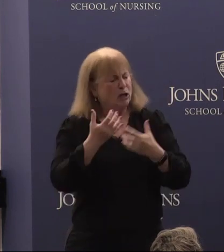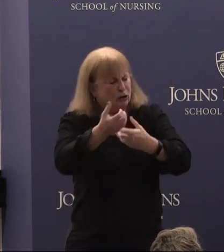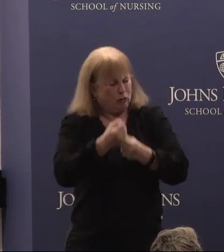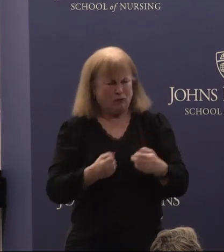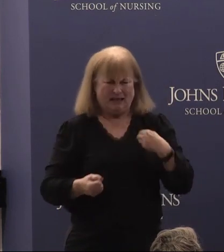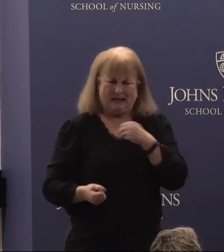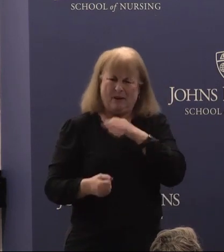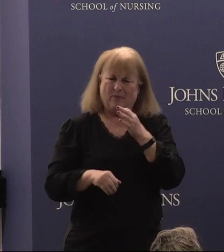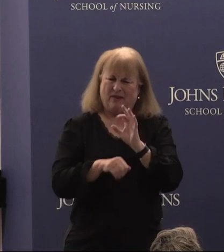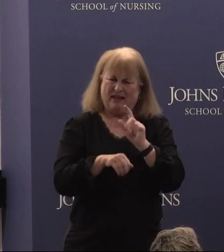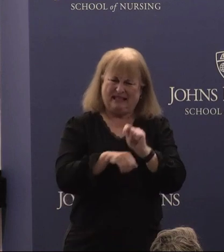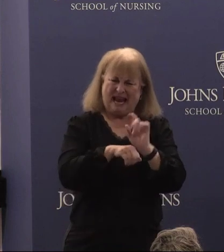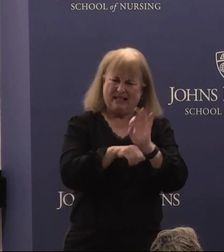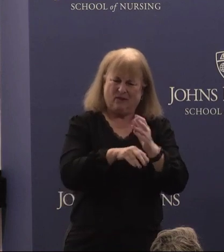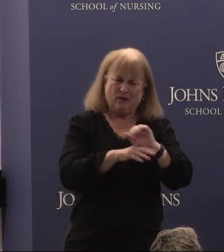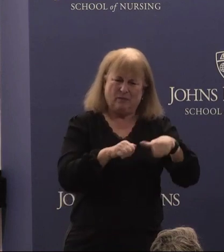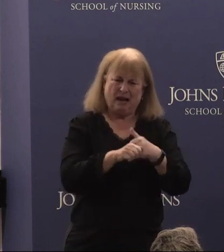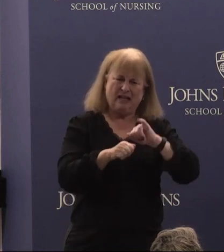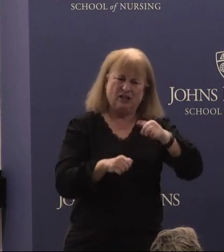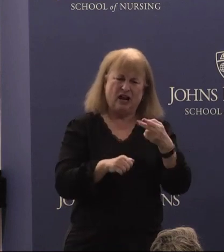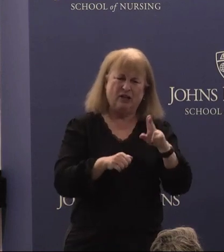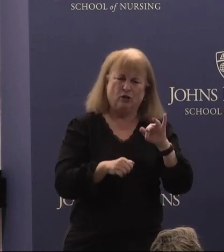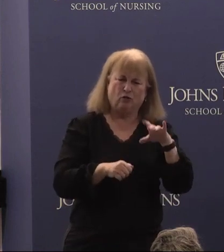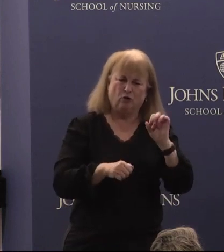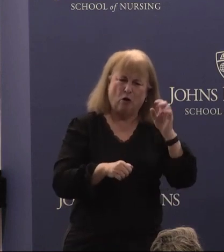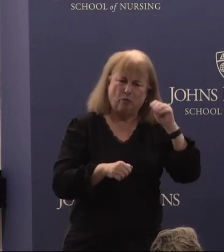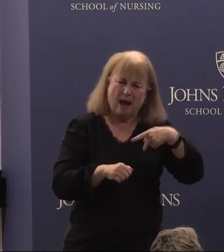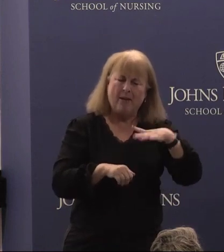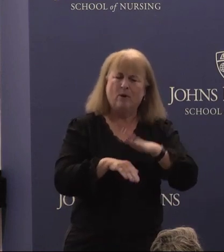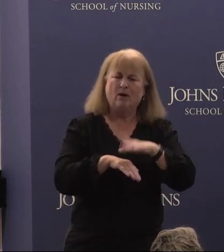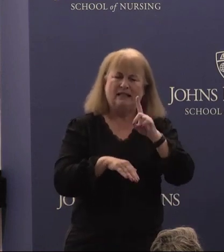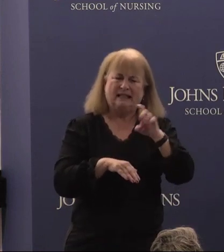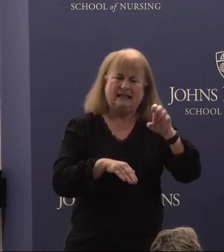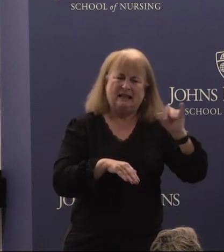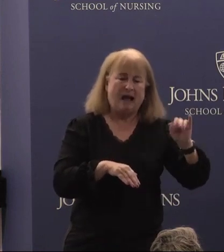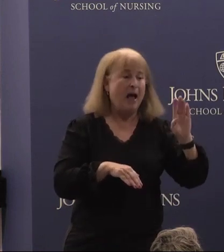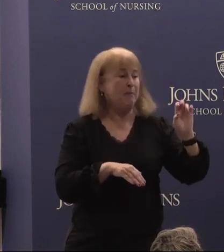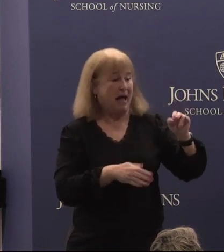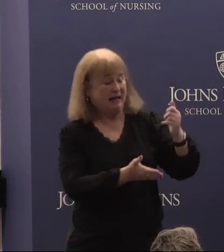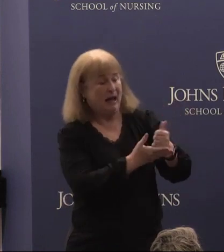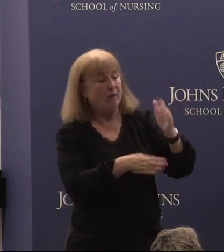force behind our JHU road map on diversity Equity inclusion, Bonnie helped call for the expansion of